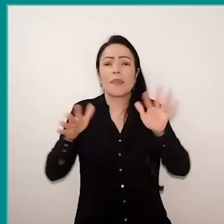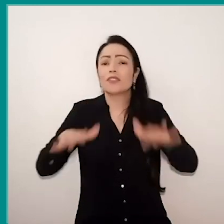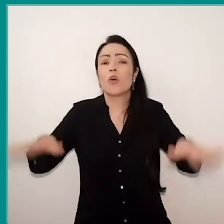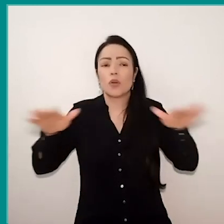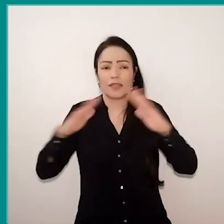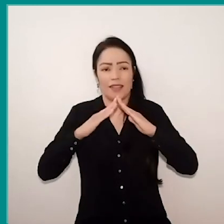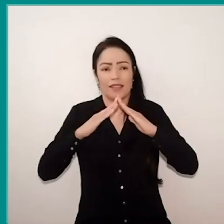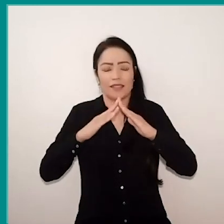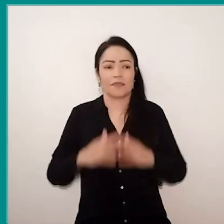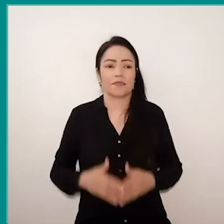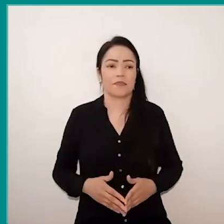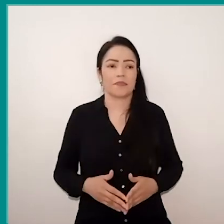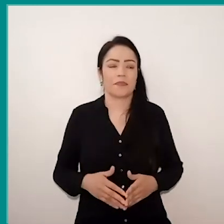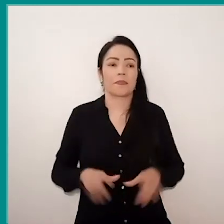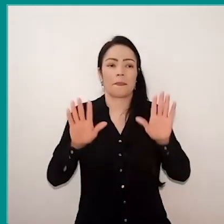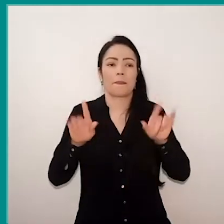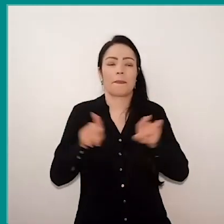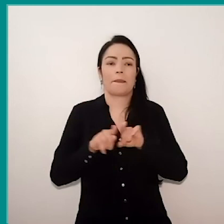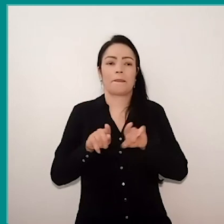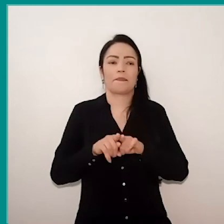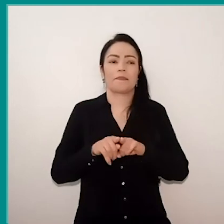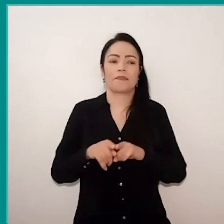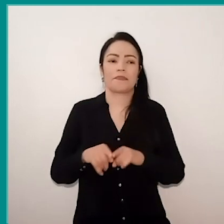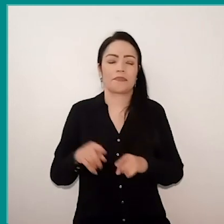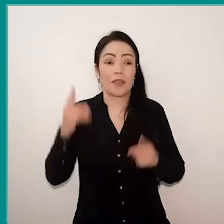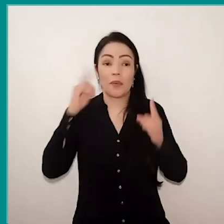But Glaucio also brought a lot this idea of possibilities,